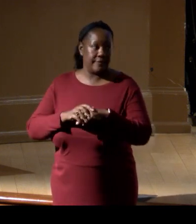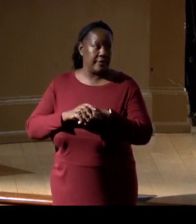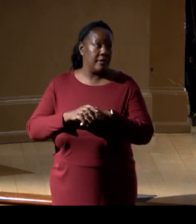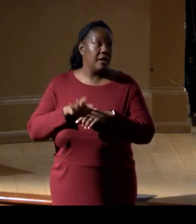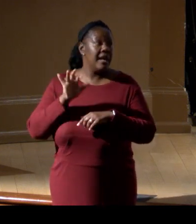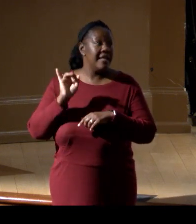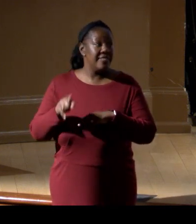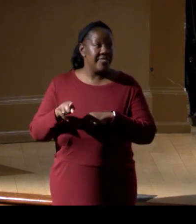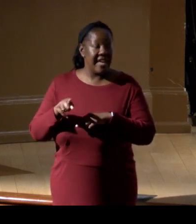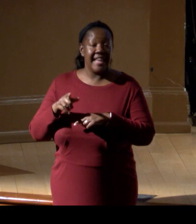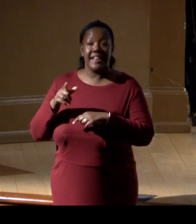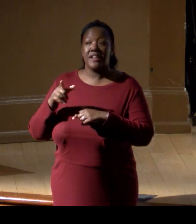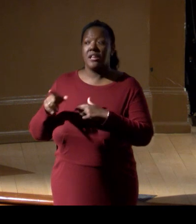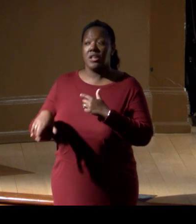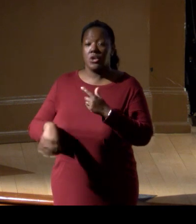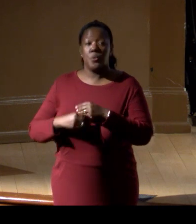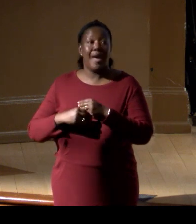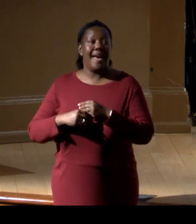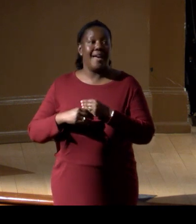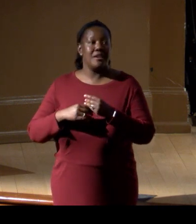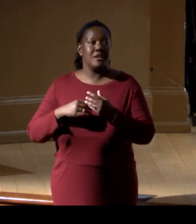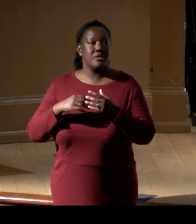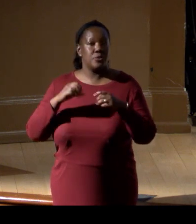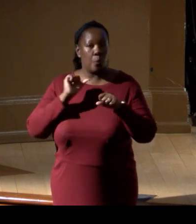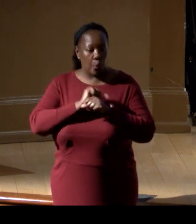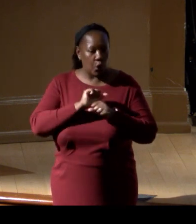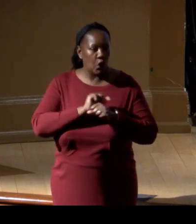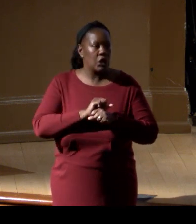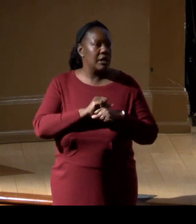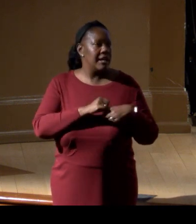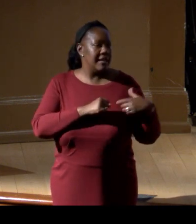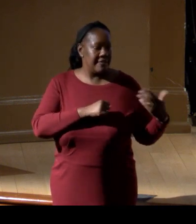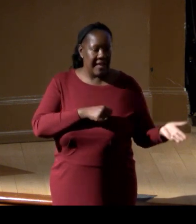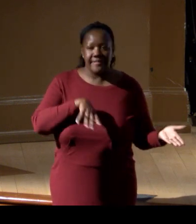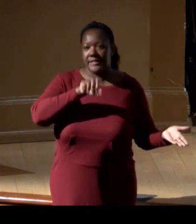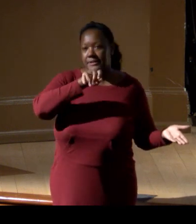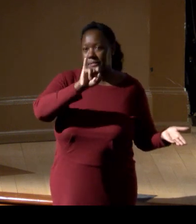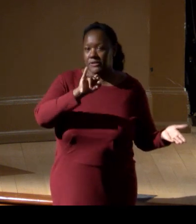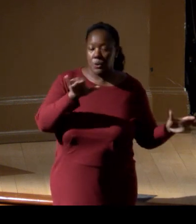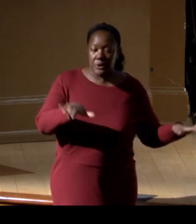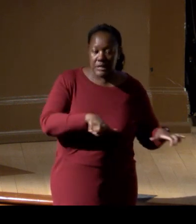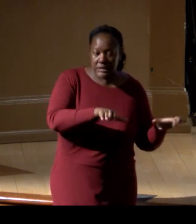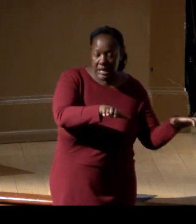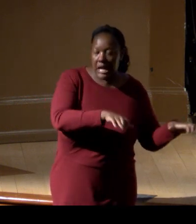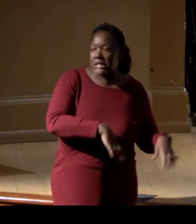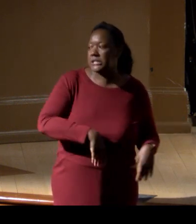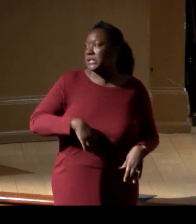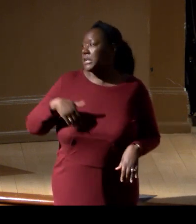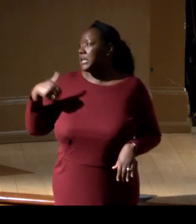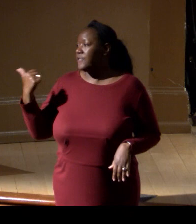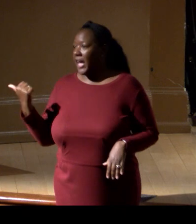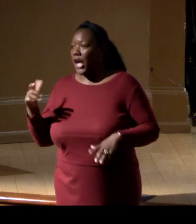and then complement that against the work that the Smithsonian can do, that the work that others at this table can do